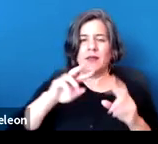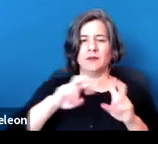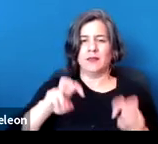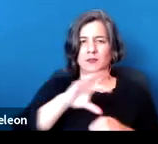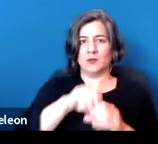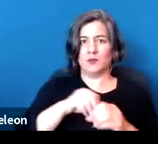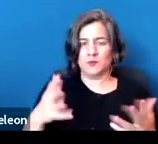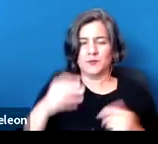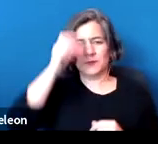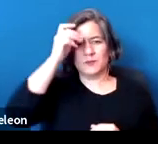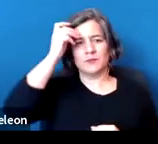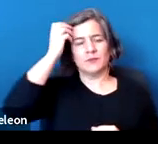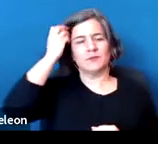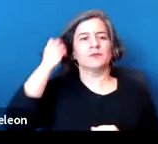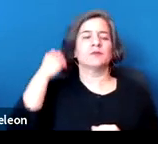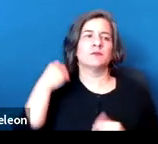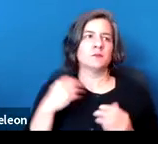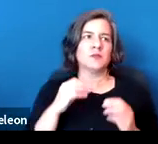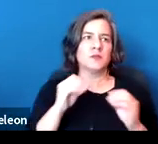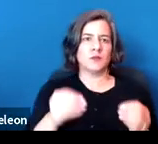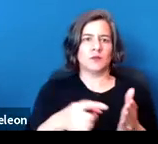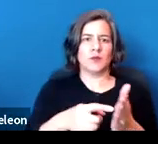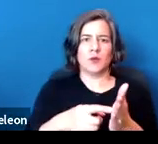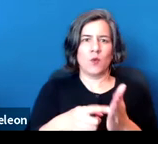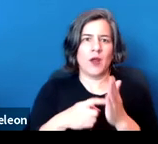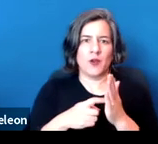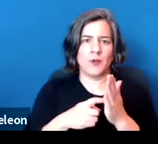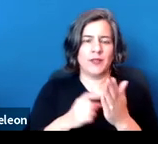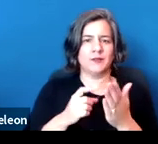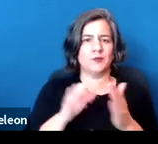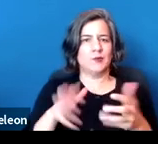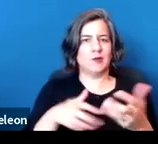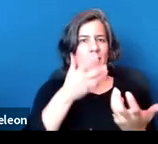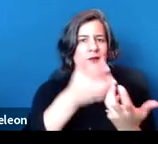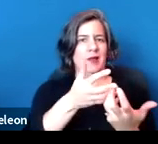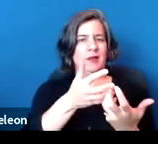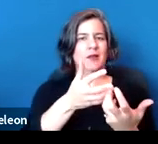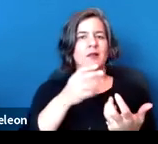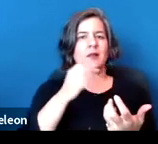There's no requirement to accommodate a tenant if the tenancy would constitute a direct threat